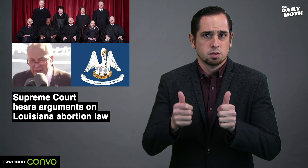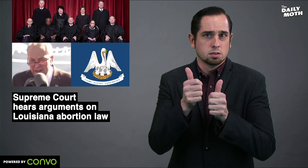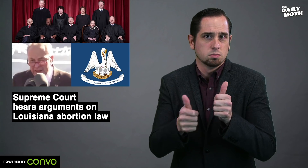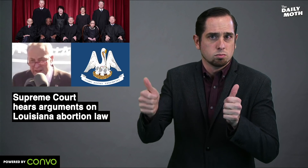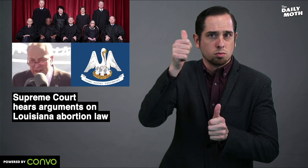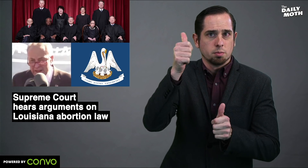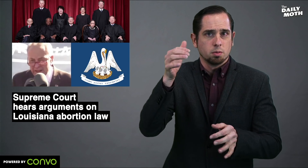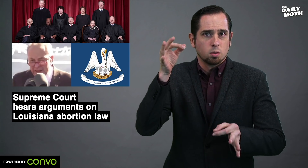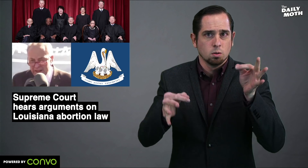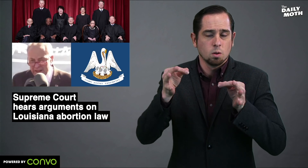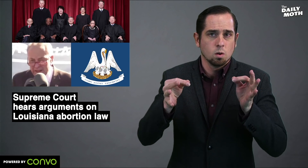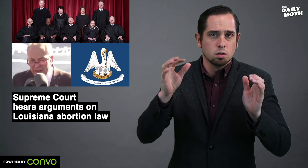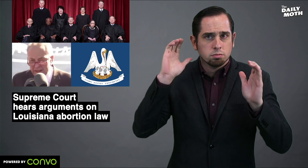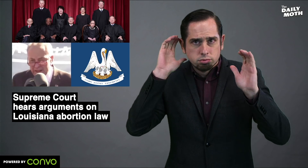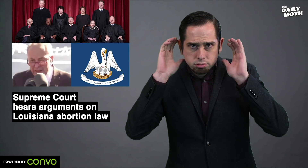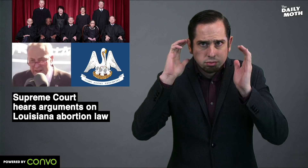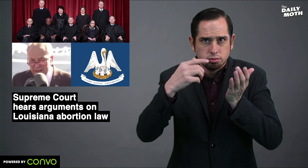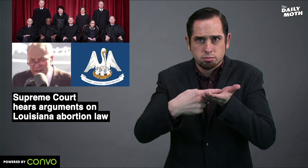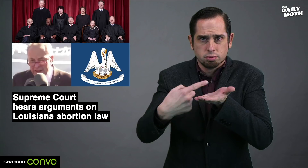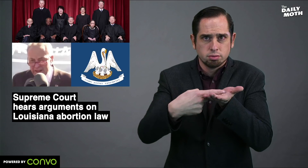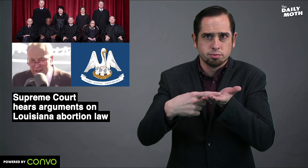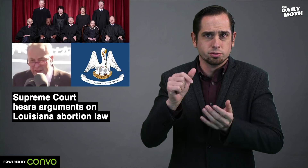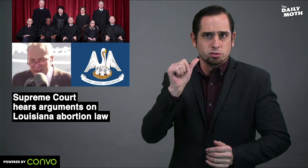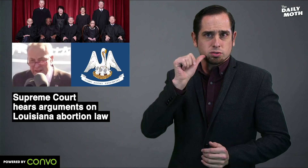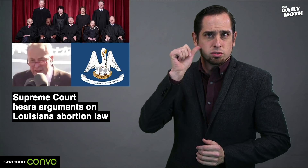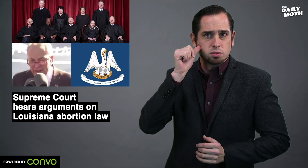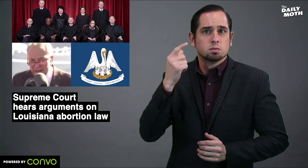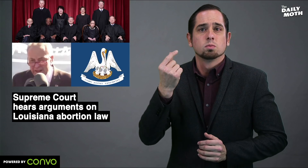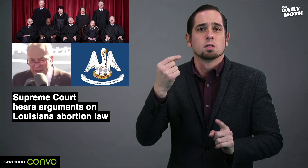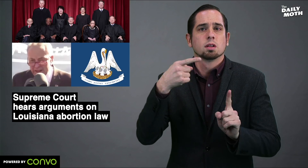The Supreme Court heard arguments yesterday on